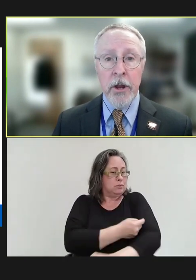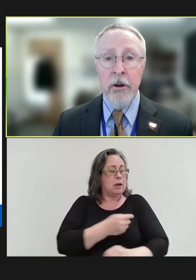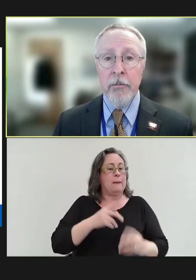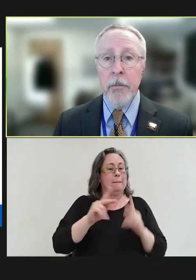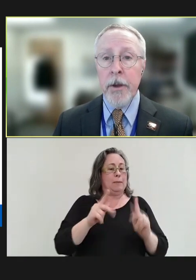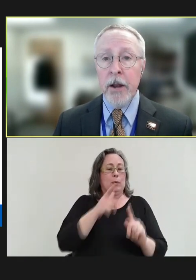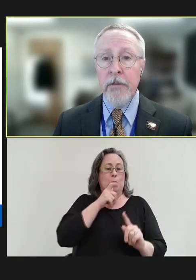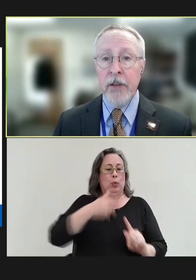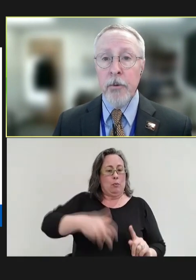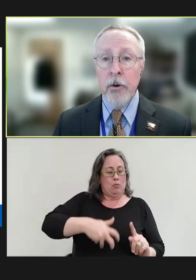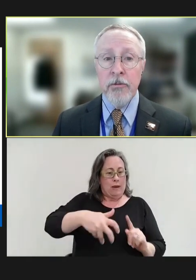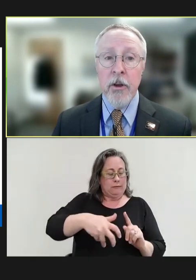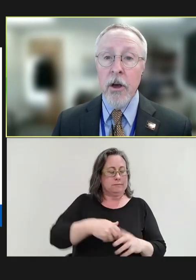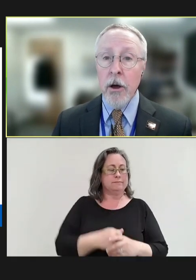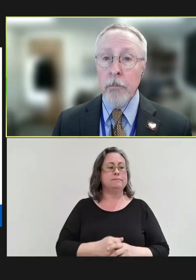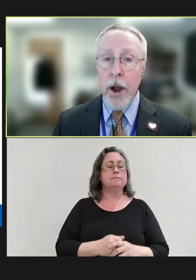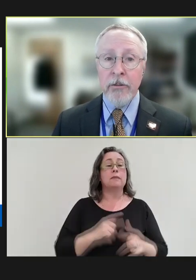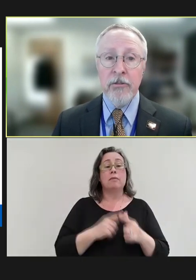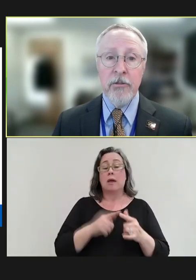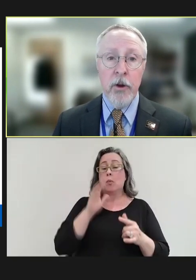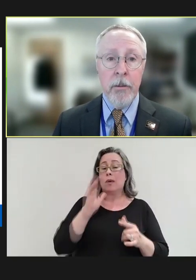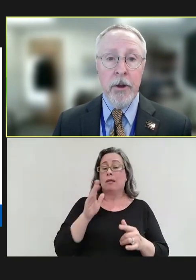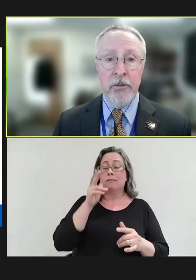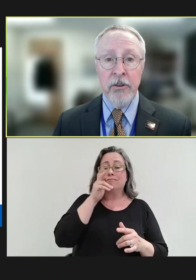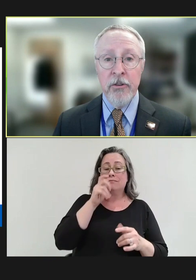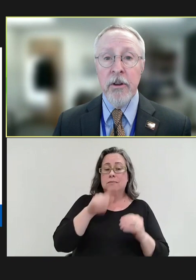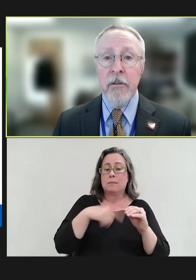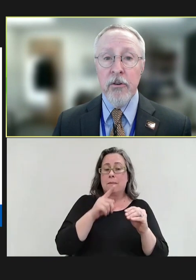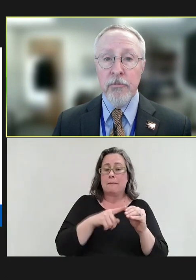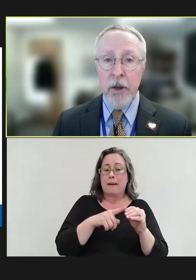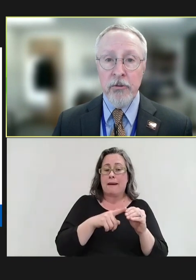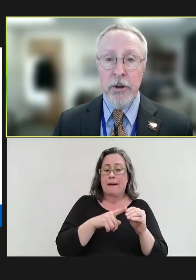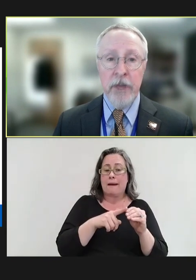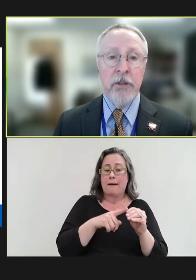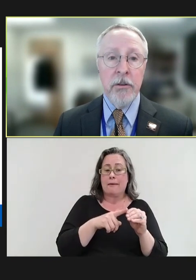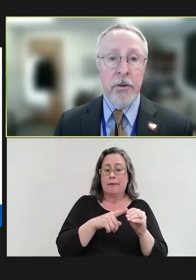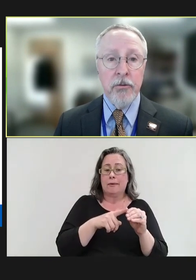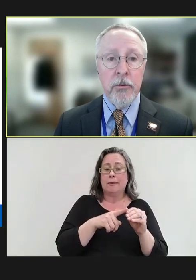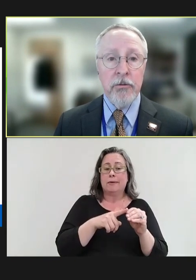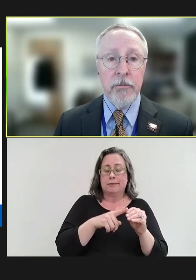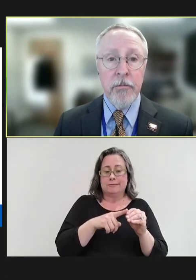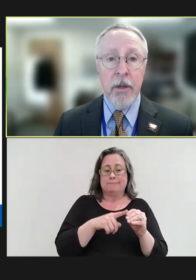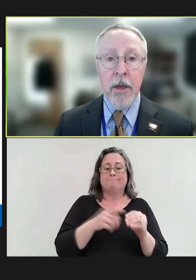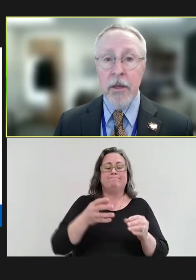hear from a panel of experts on practices for immunization for special needs individuals.